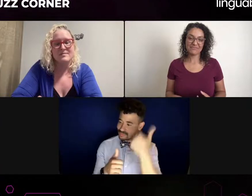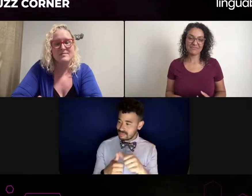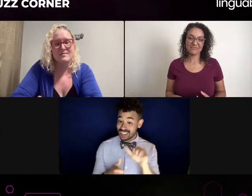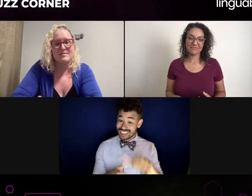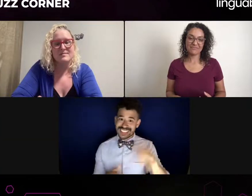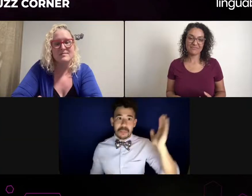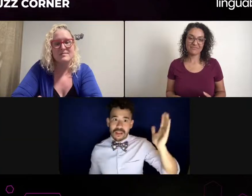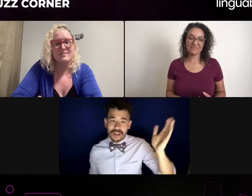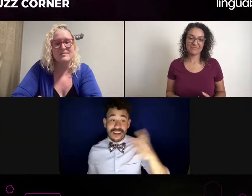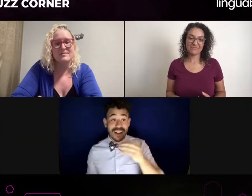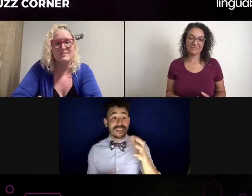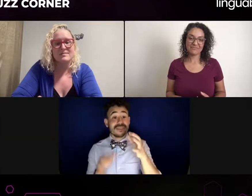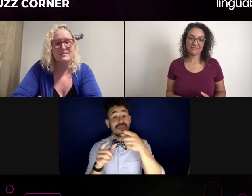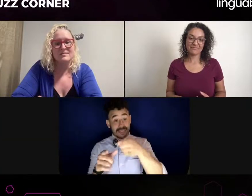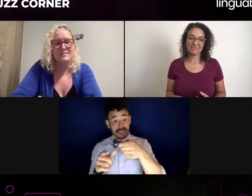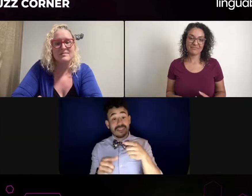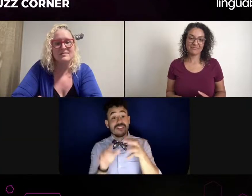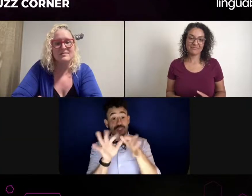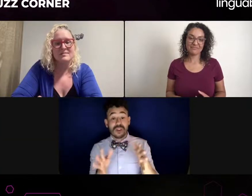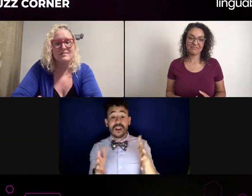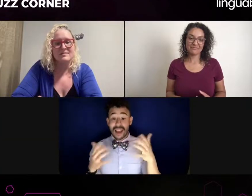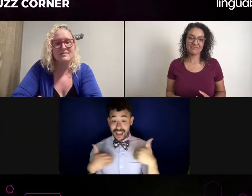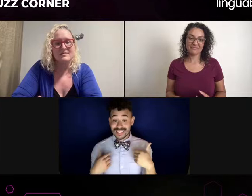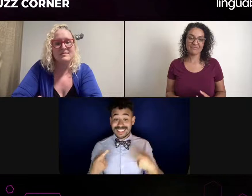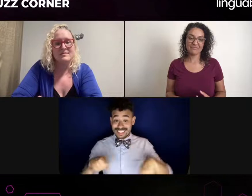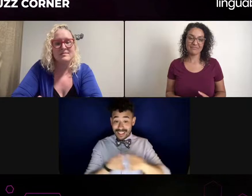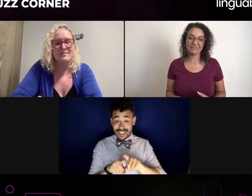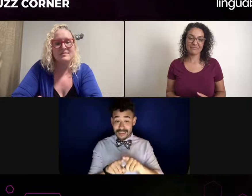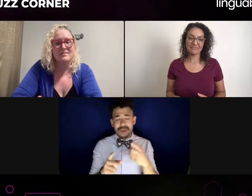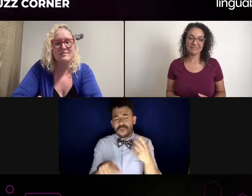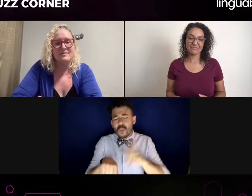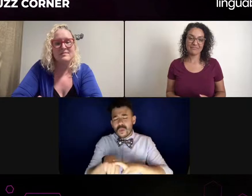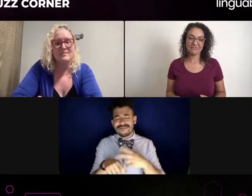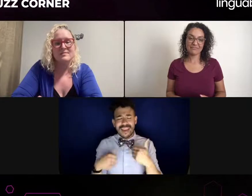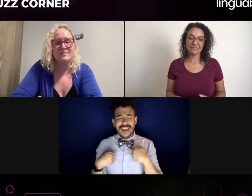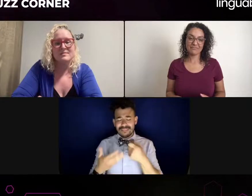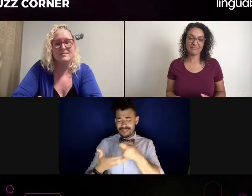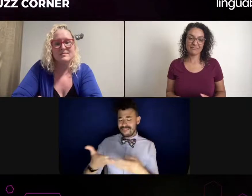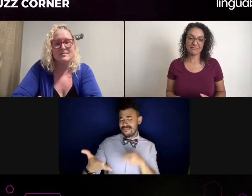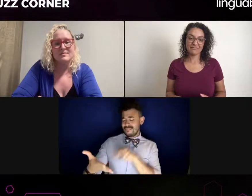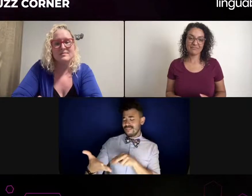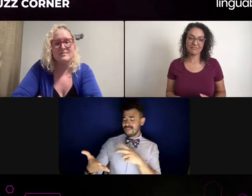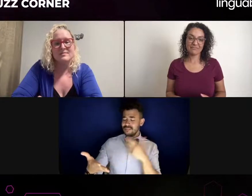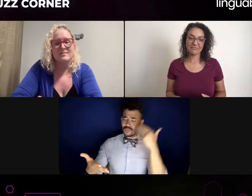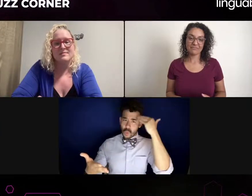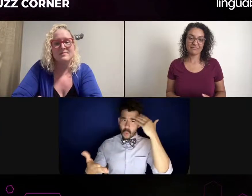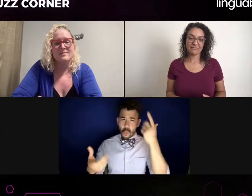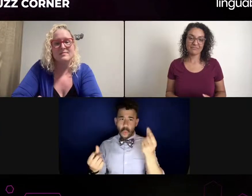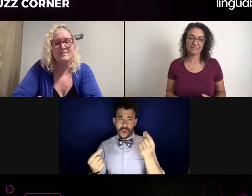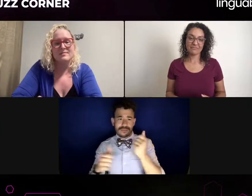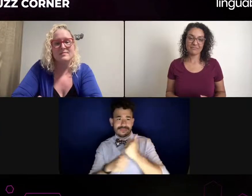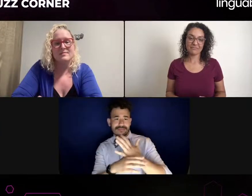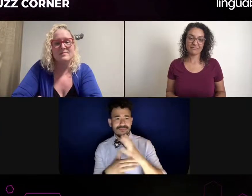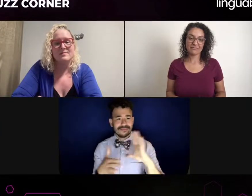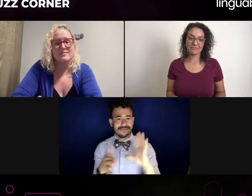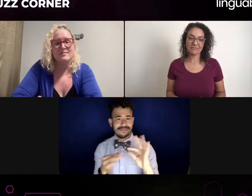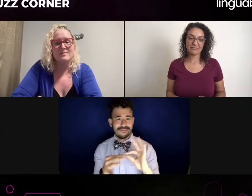but this world is built and designed against us. he's supposed to be-- you're talking about allyship, right?